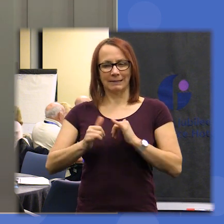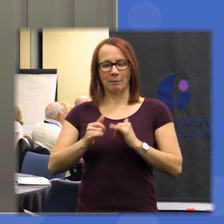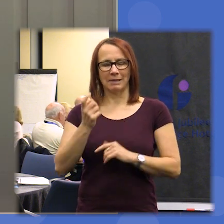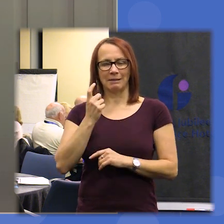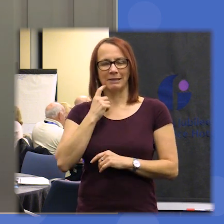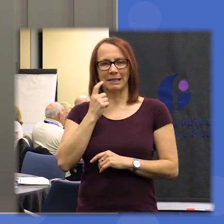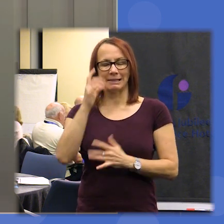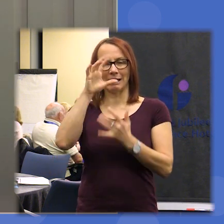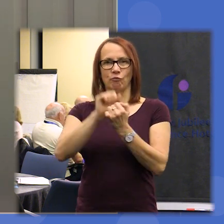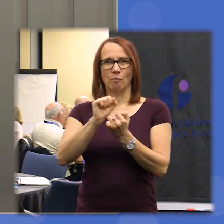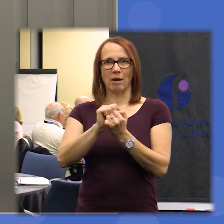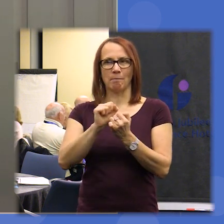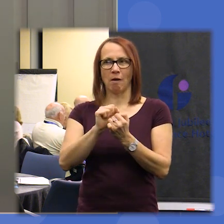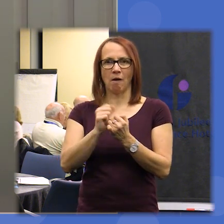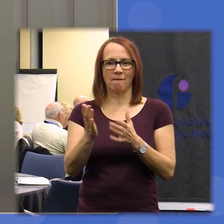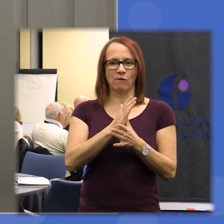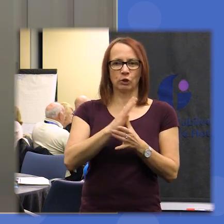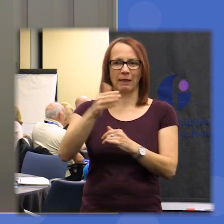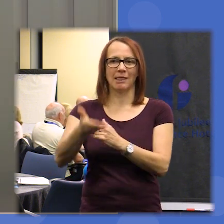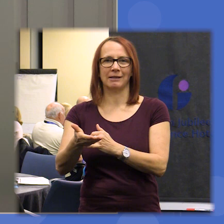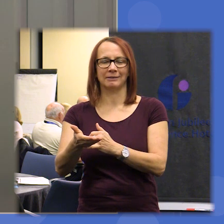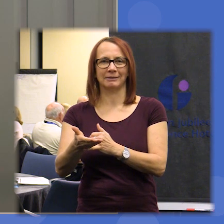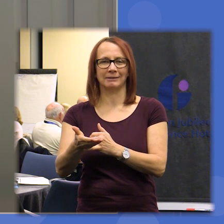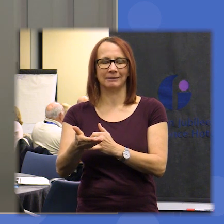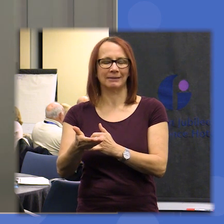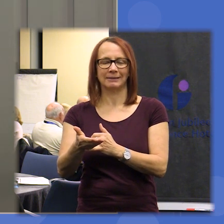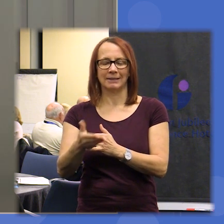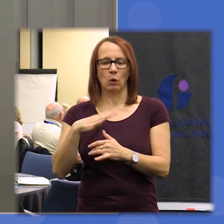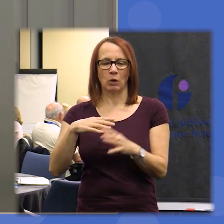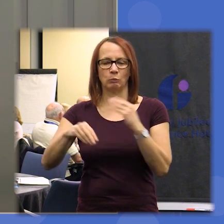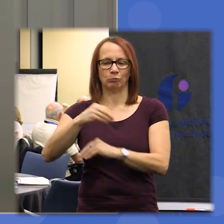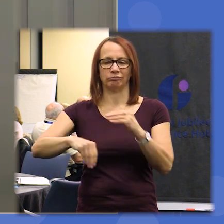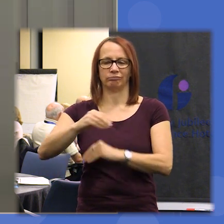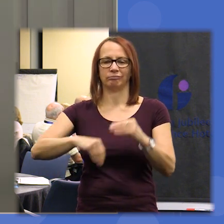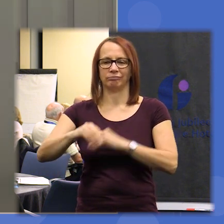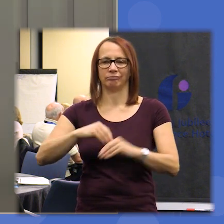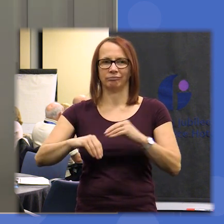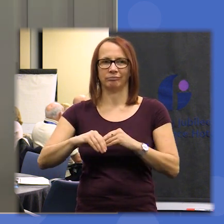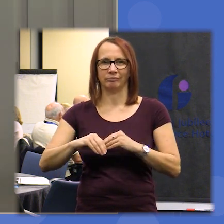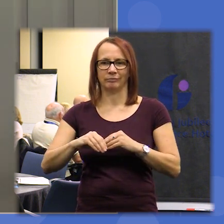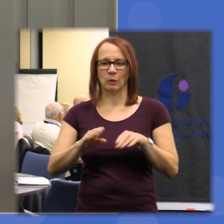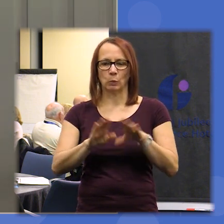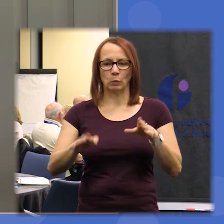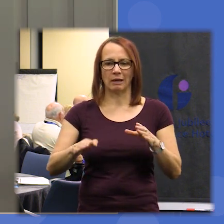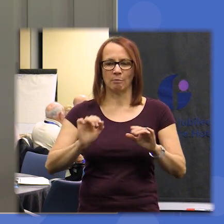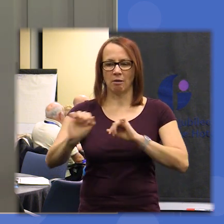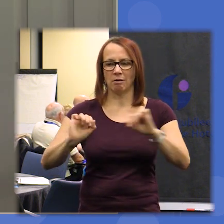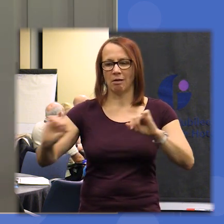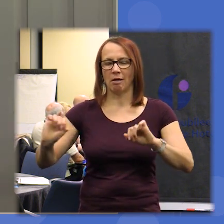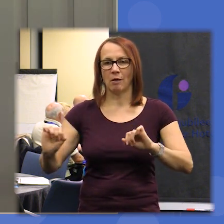the first and last items in lists and we don't want to bias the decisions that you make later on so every table has the same statements just in a different